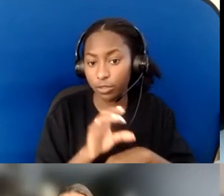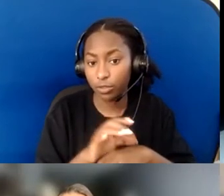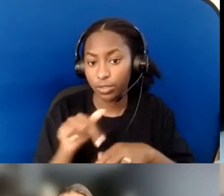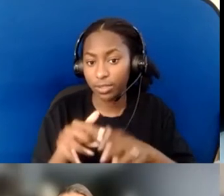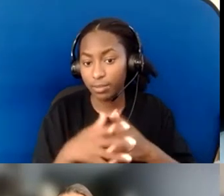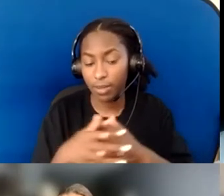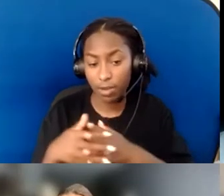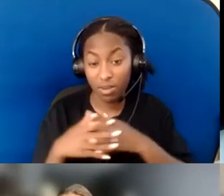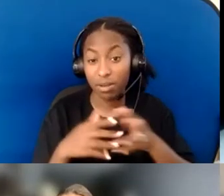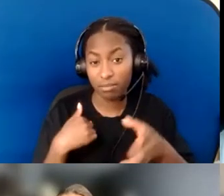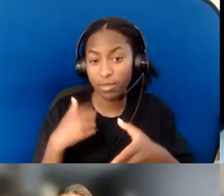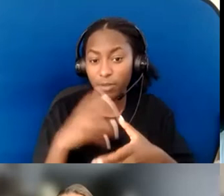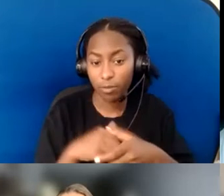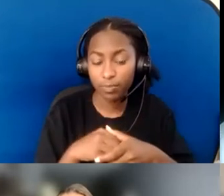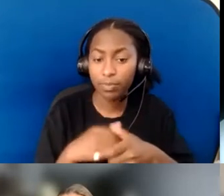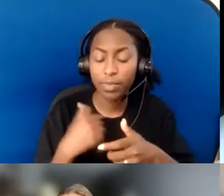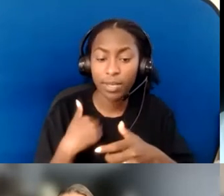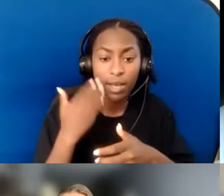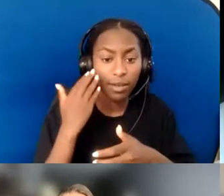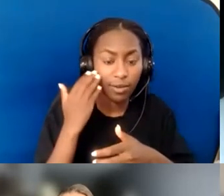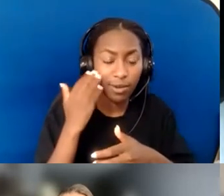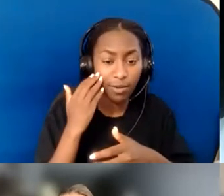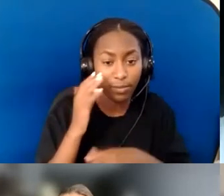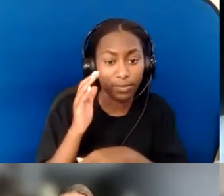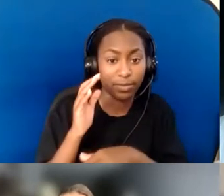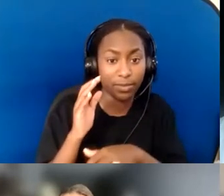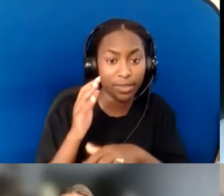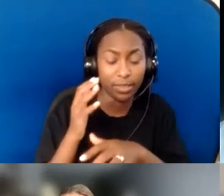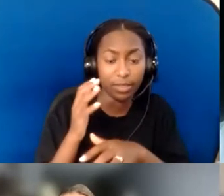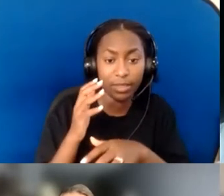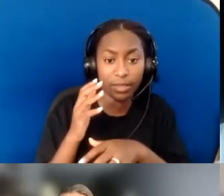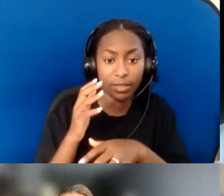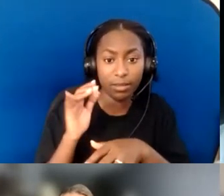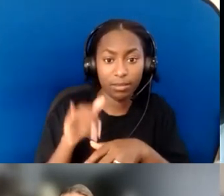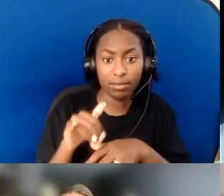there are funds through the denomination that can be borrowed for improvements